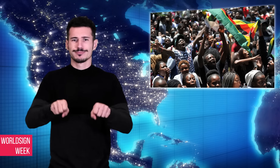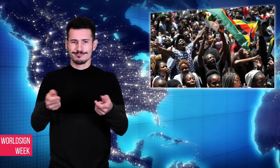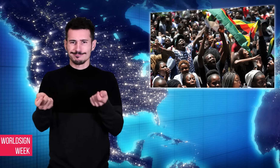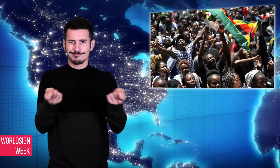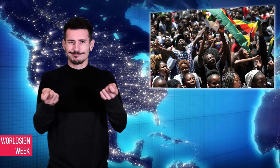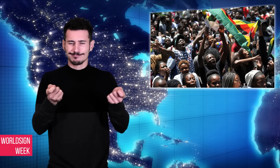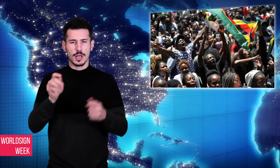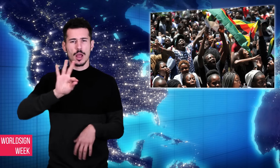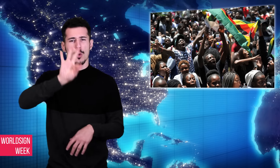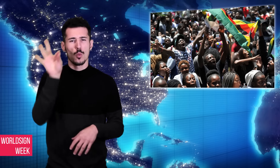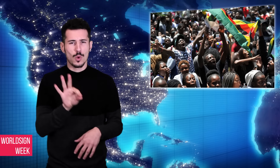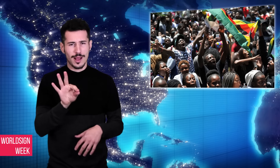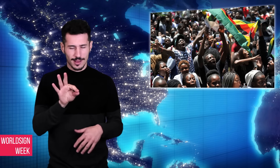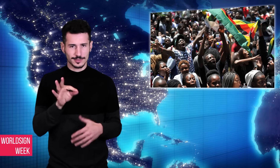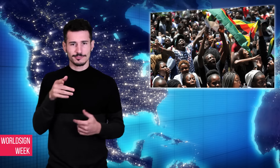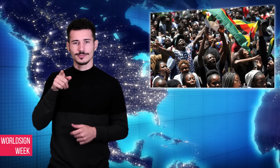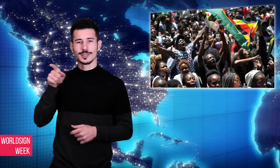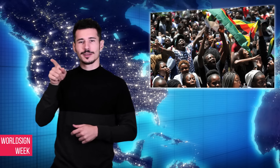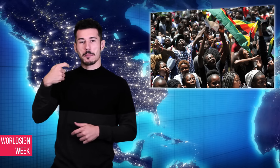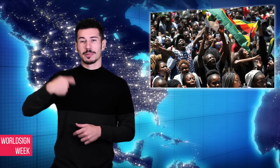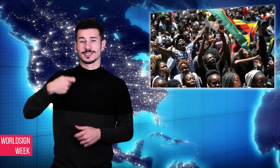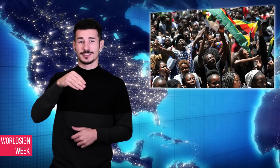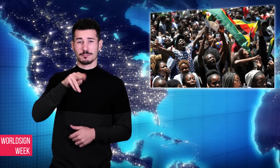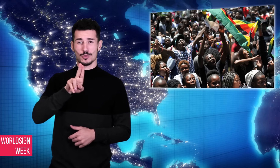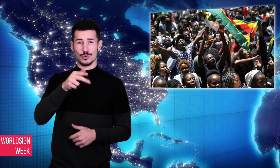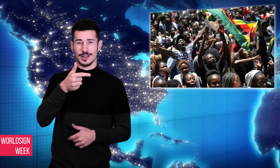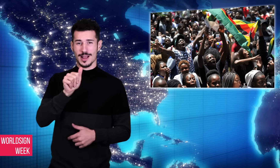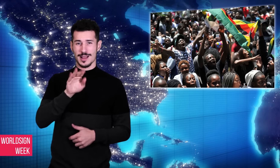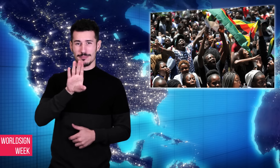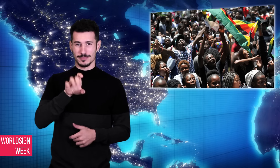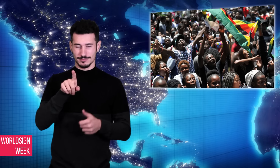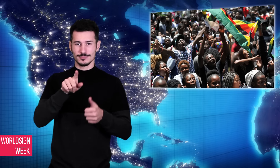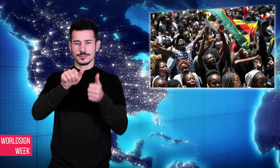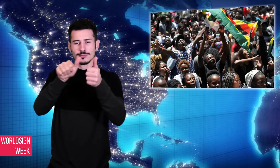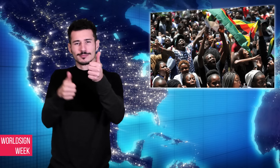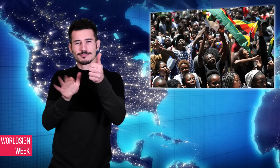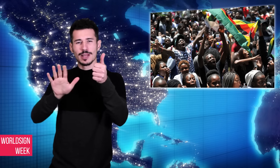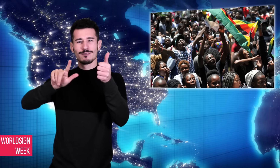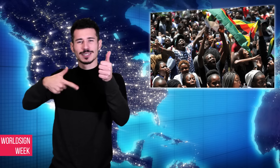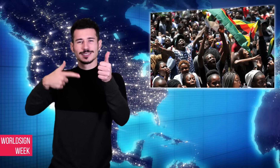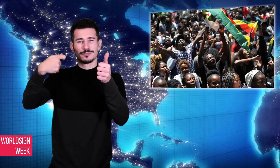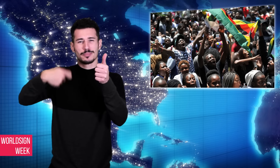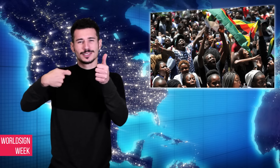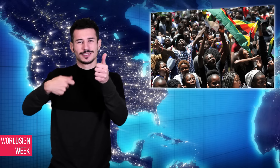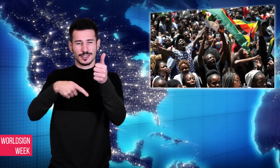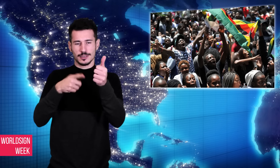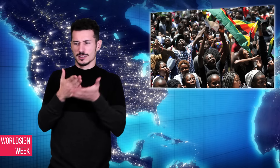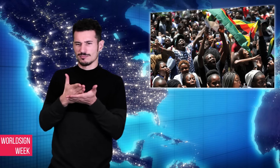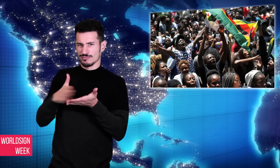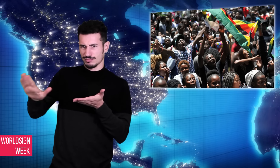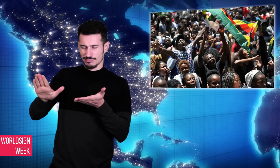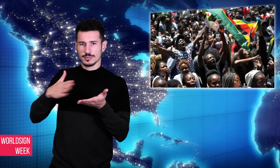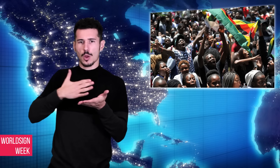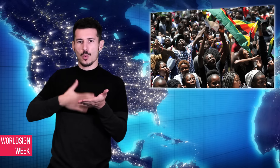Mugabe fired his vice president and intended to appoint his wife, Grace.